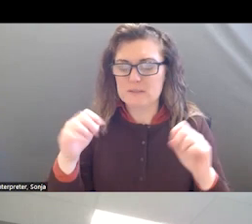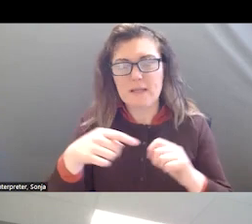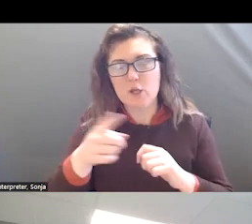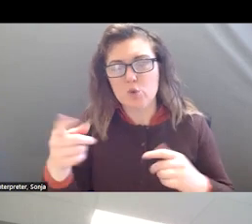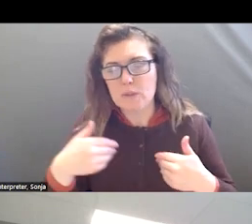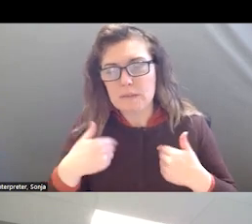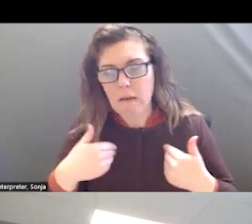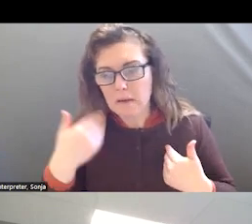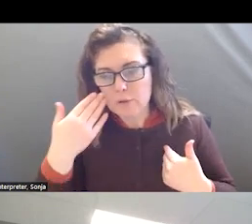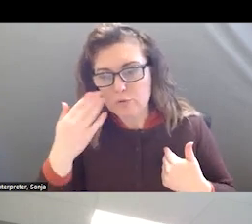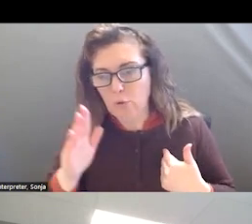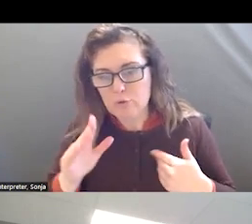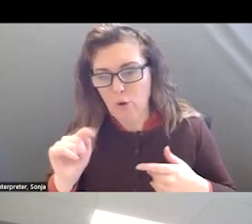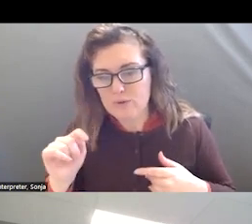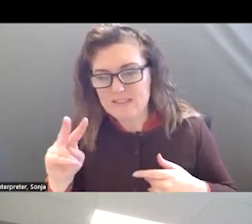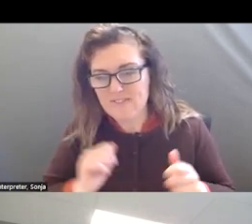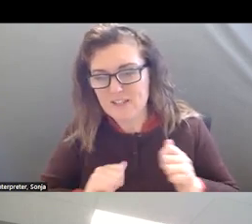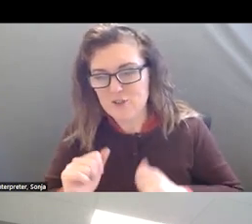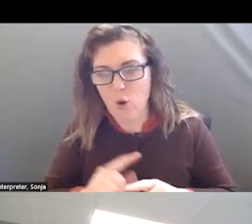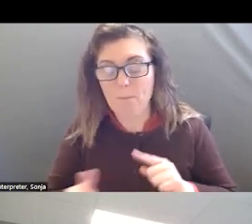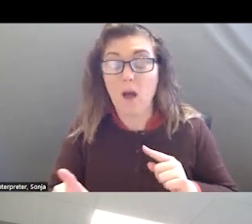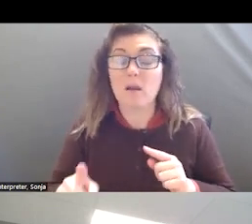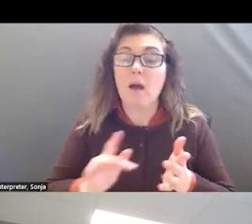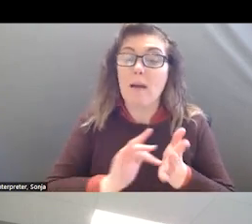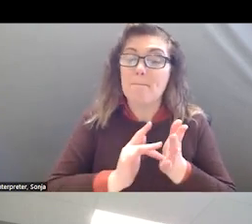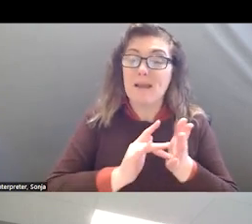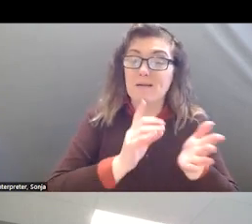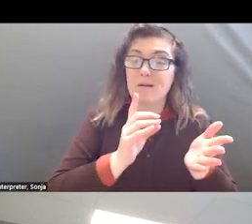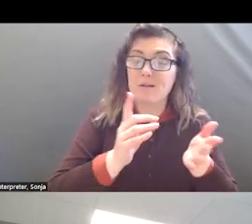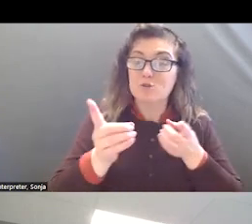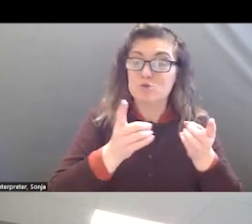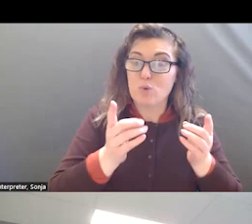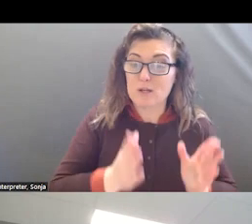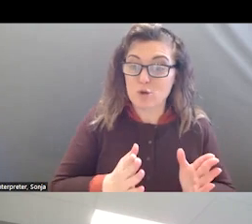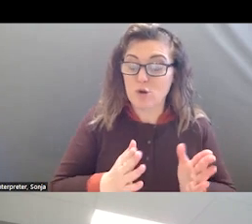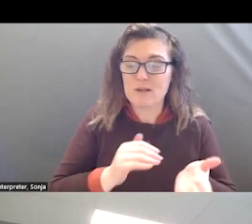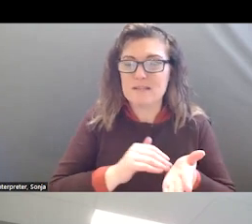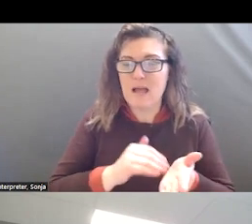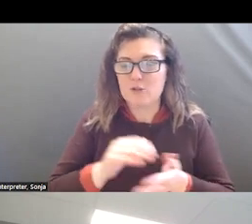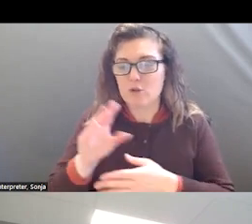BUT THERE WAS A MEDICAL DIRECTOR IN REAL LIFE WHO WAS MY REAL LIFE MENTOR,